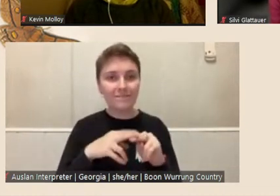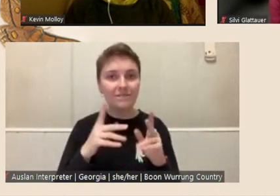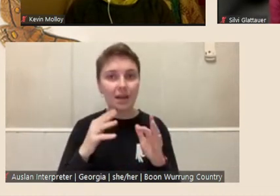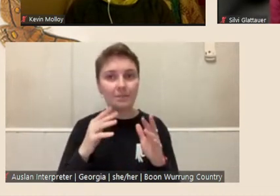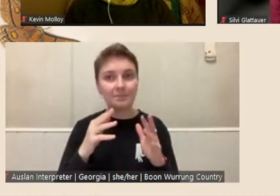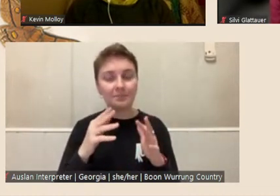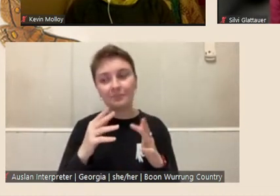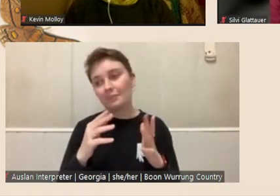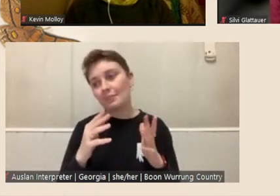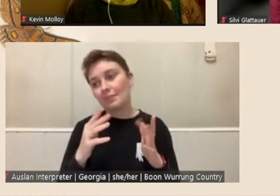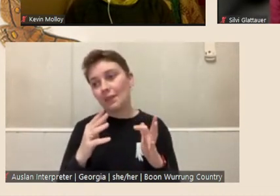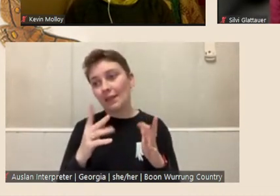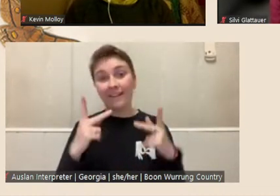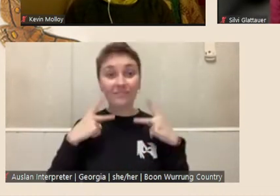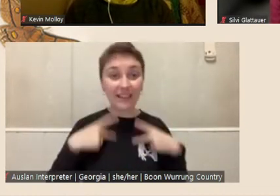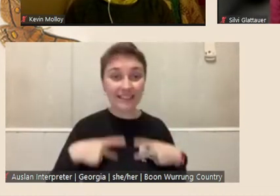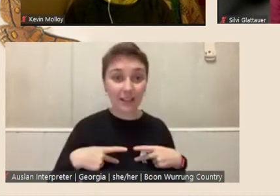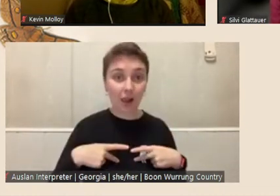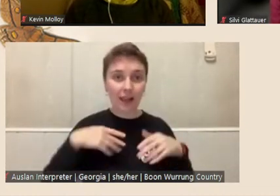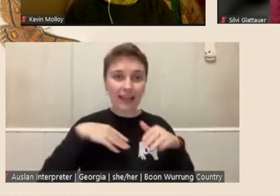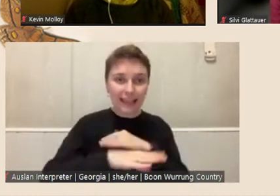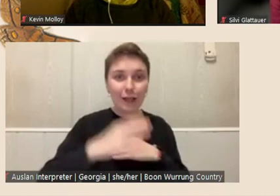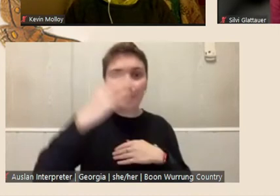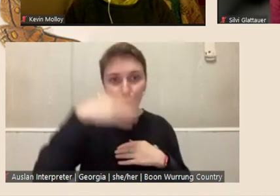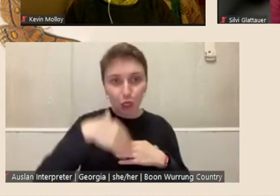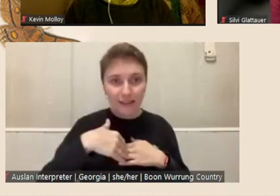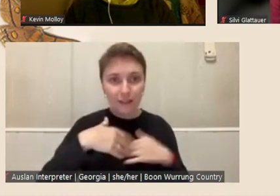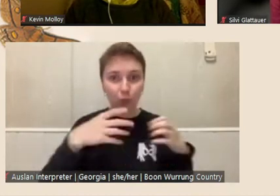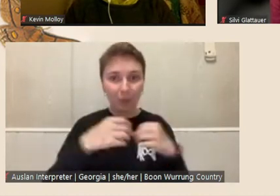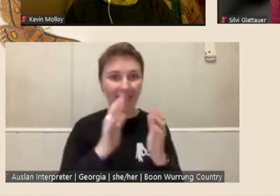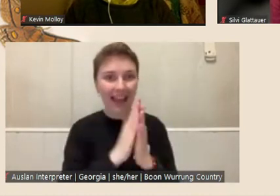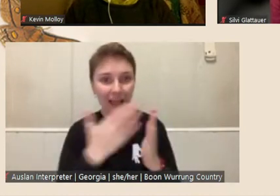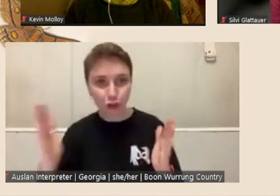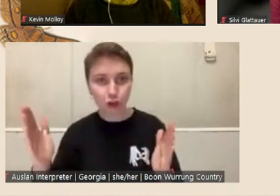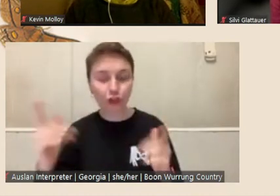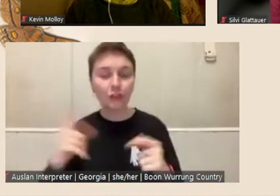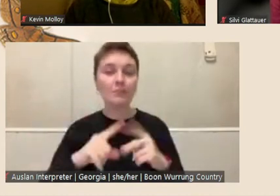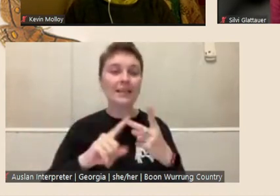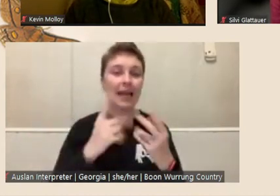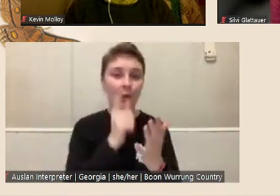and in-person interaction with collection, but also how that can be balanced with working elsewhere?